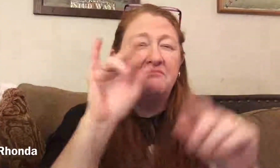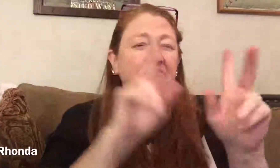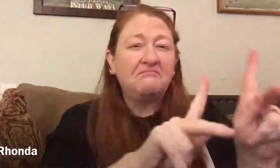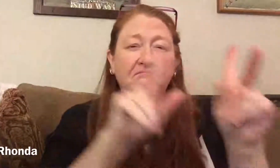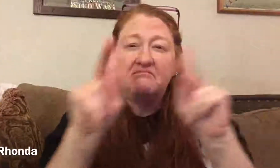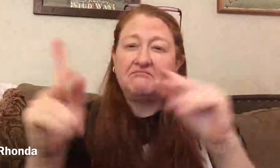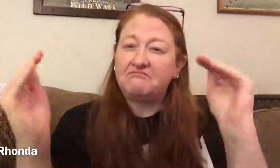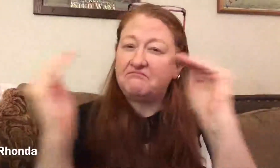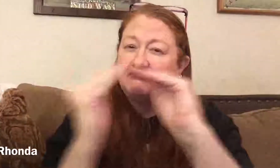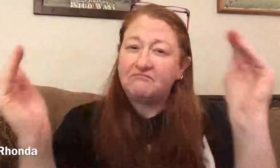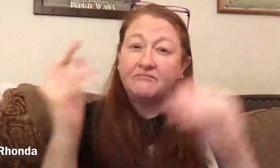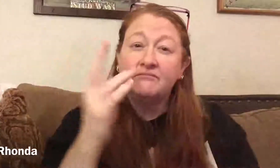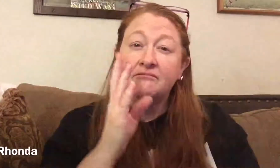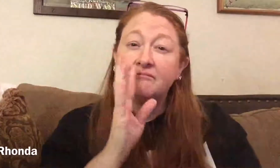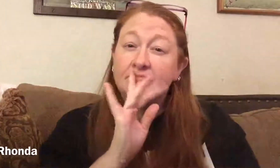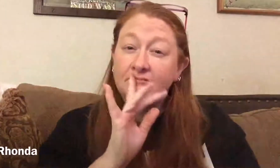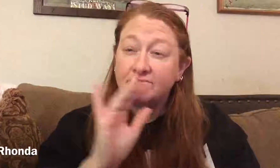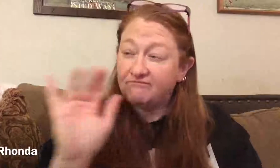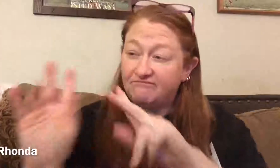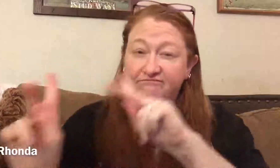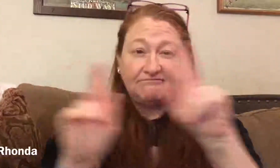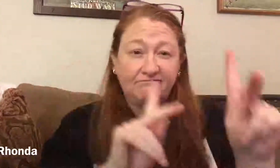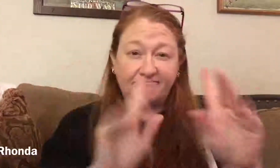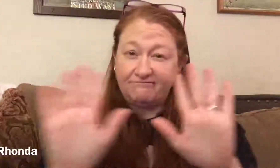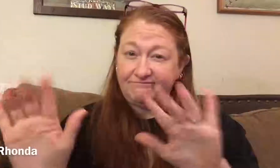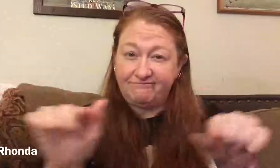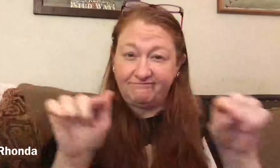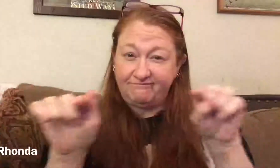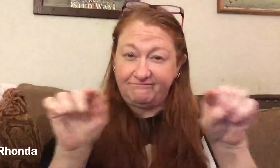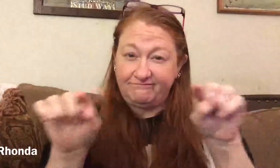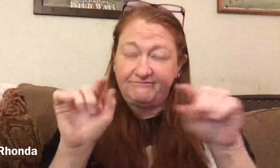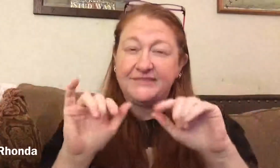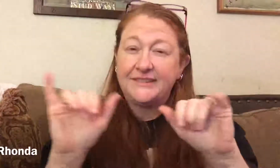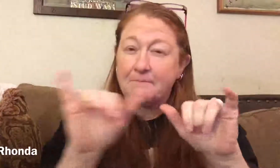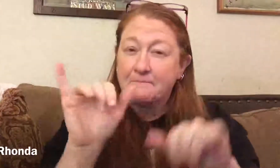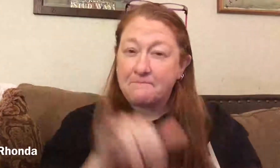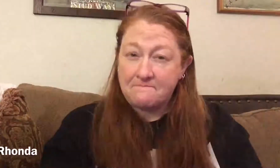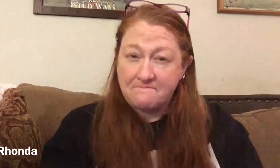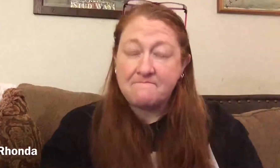Signing is equivalent to speaking. They are the same.